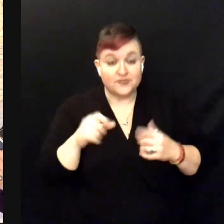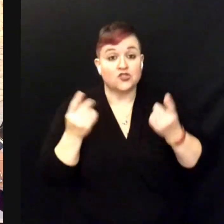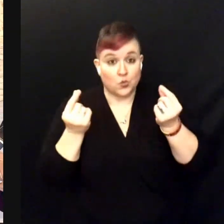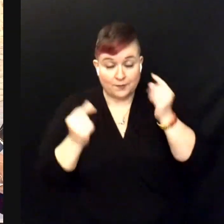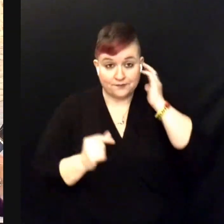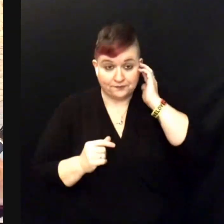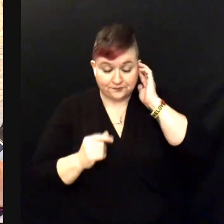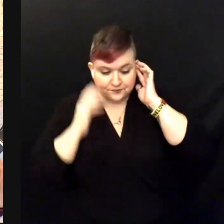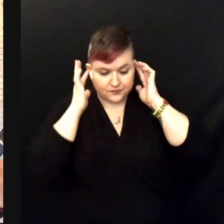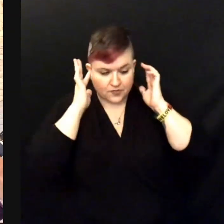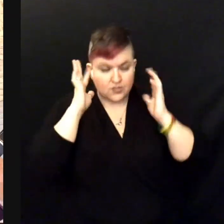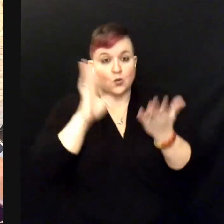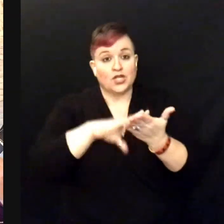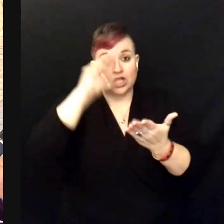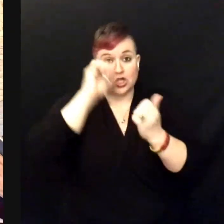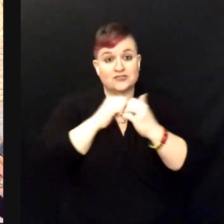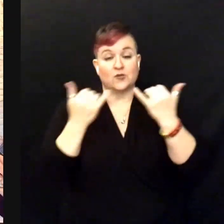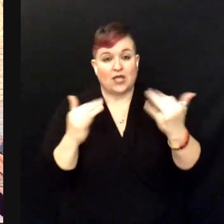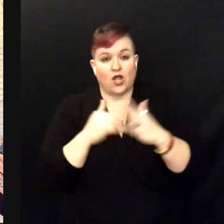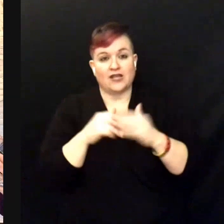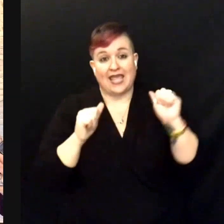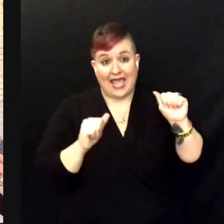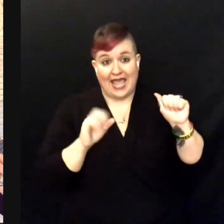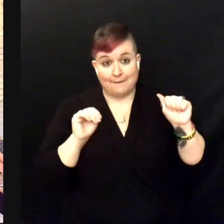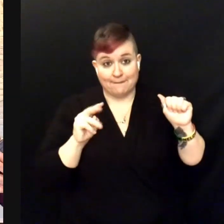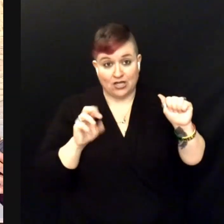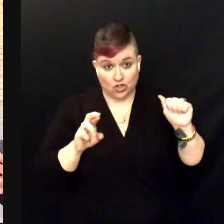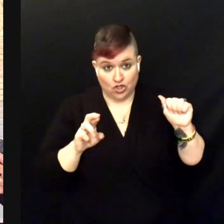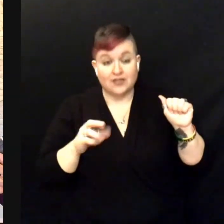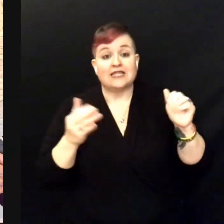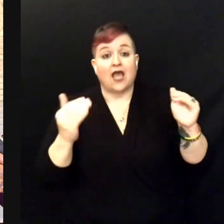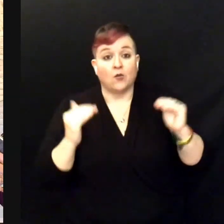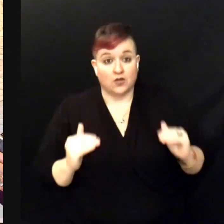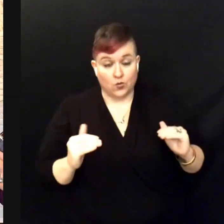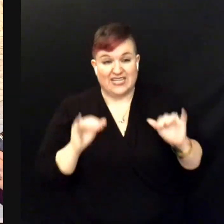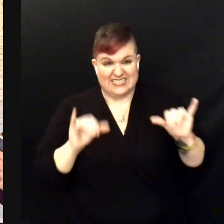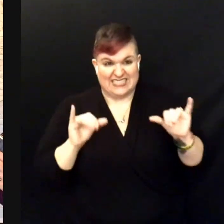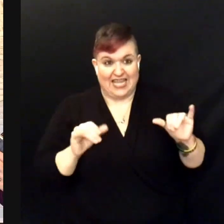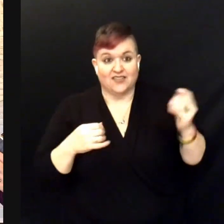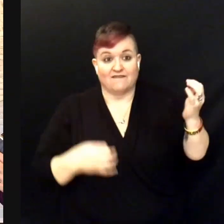So we're already on A-minor, so we're going to stay there. That's our first chord.